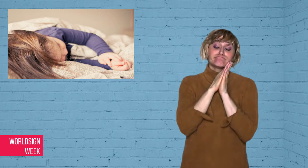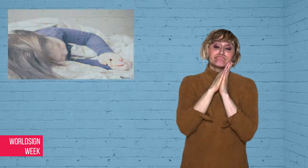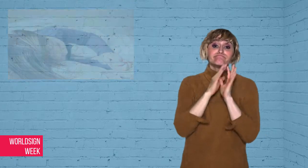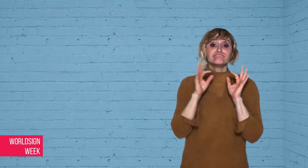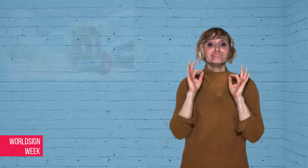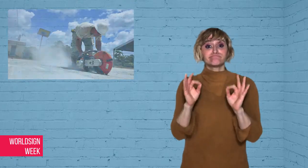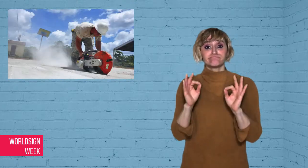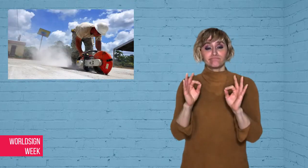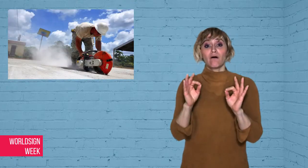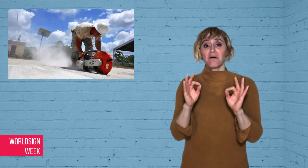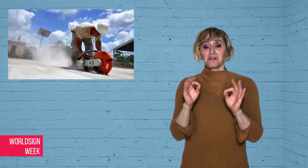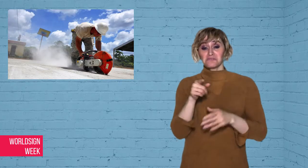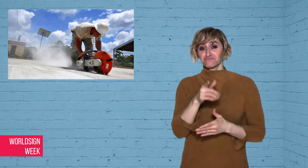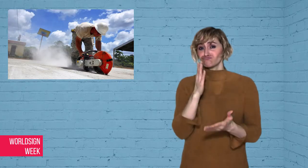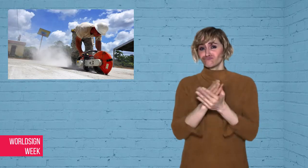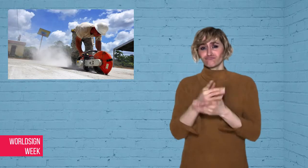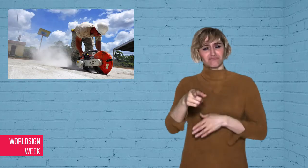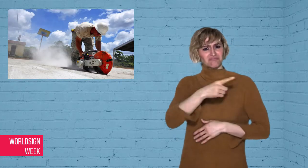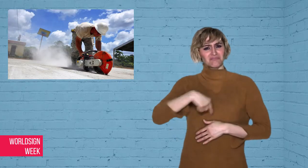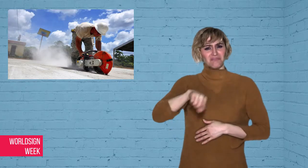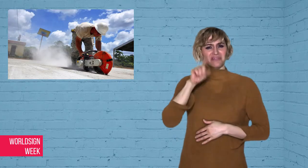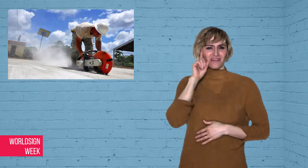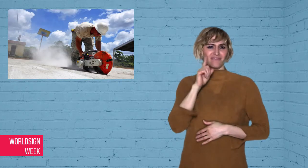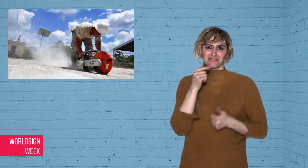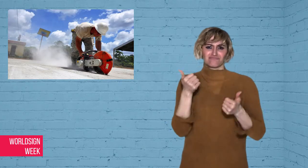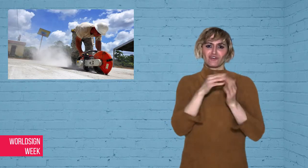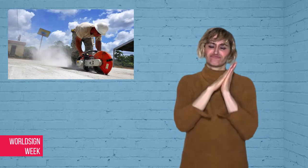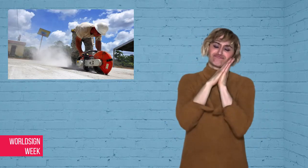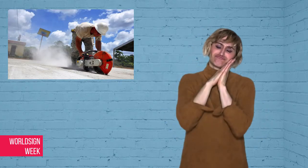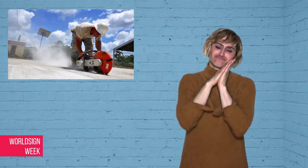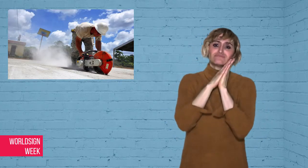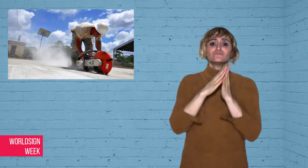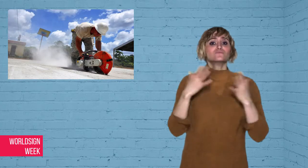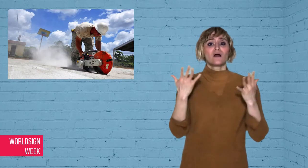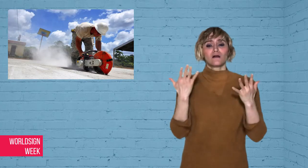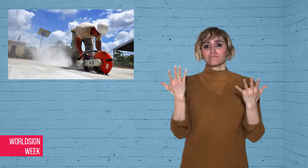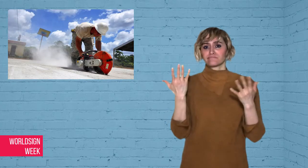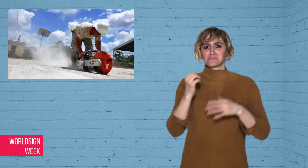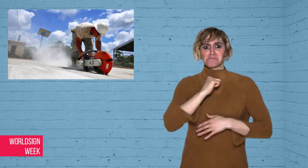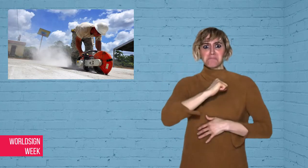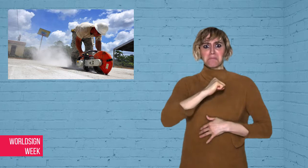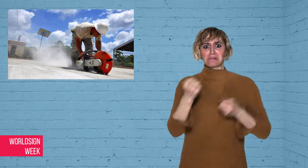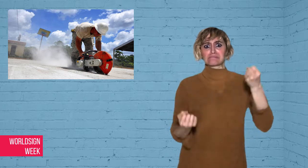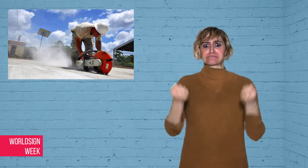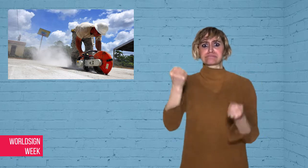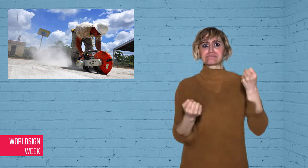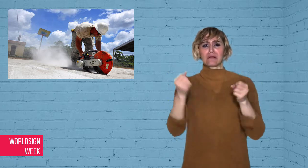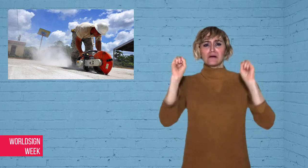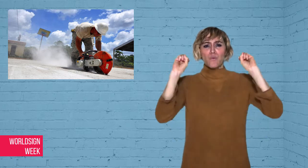noise at night. This is especially true